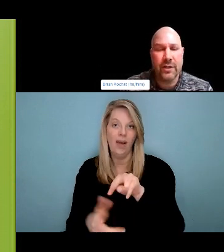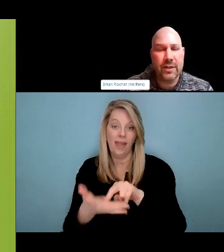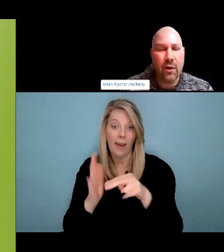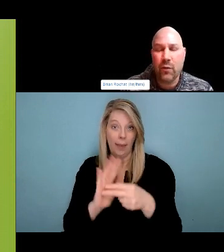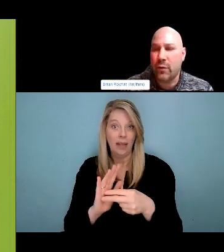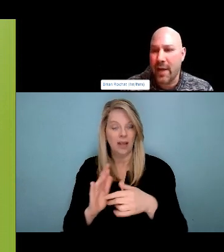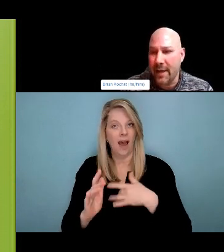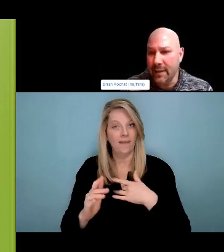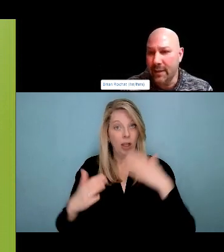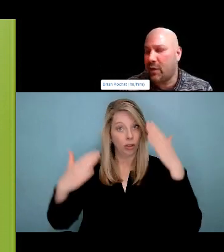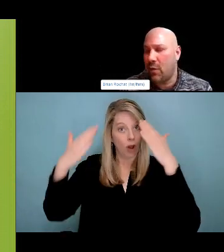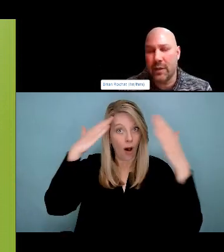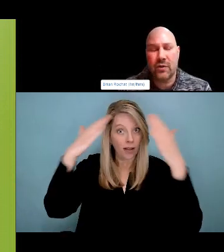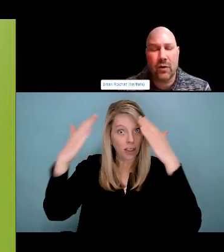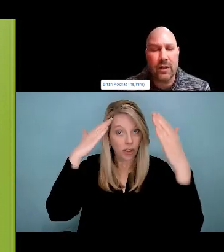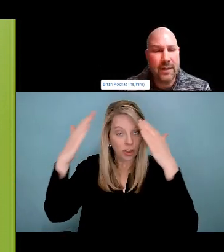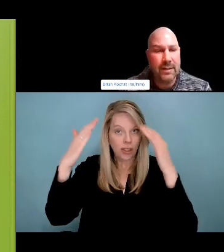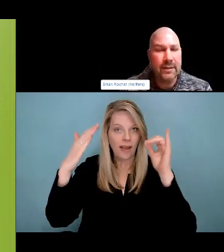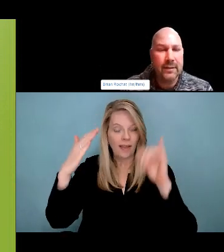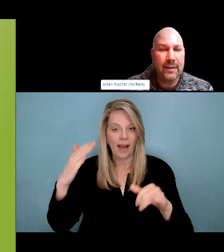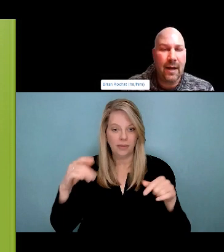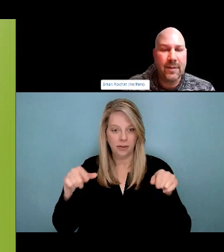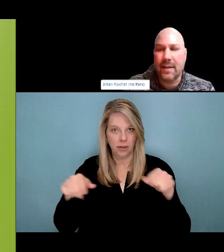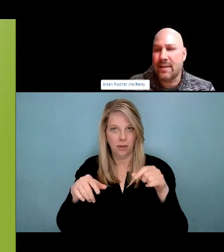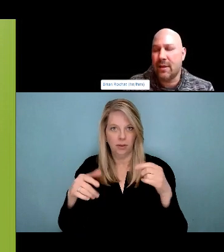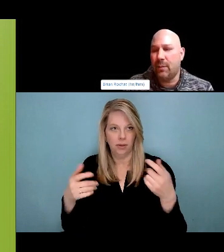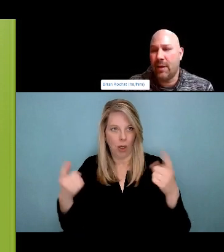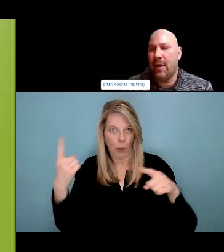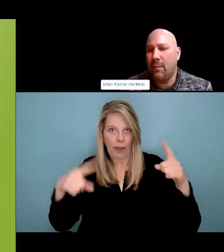and, sorry, a production company and did a November video here.